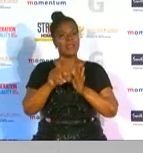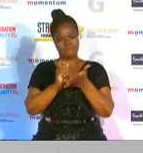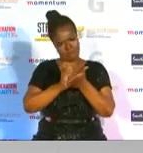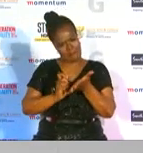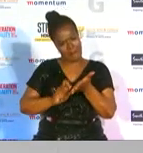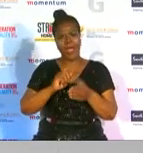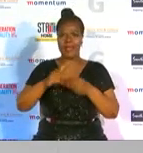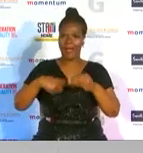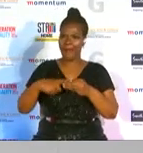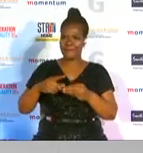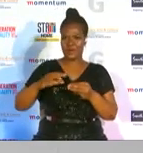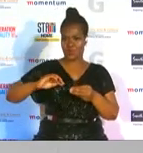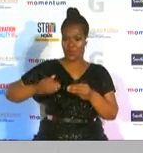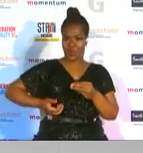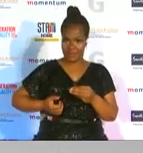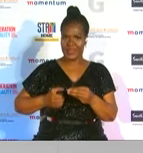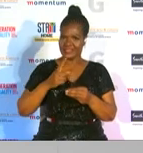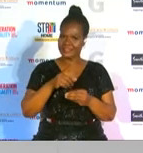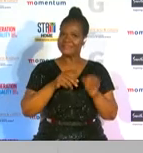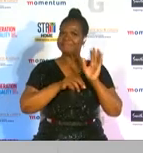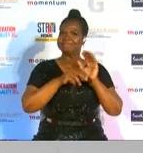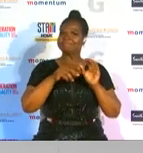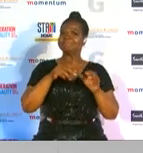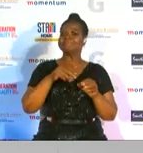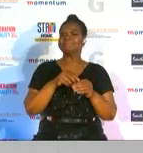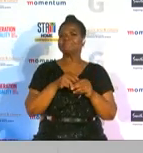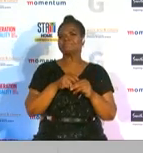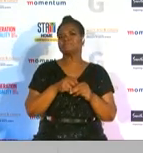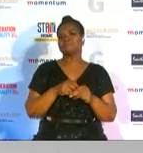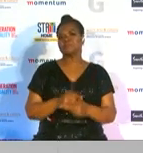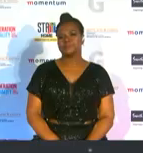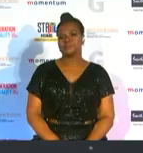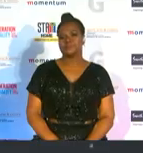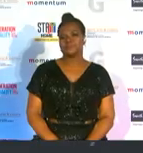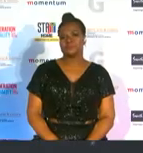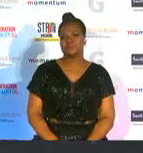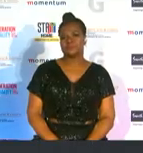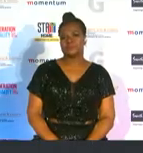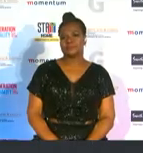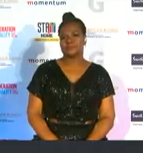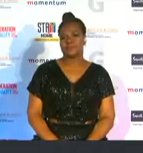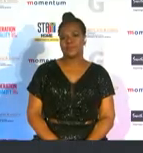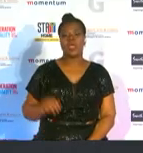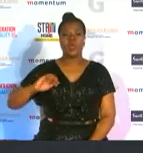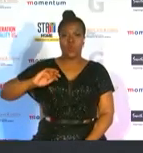online the shot list has some quality talent let's have a look at them for women in social media